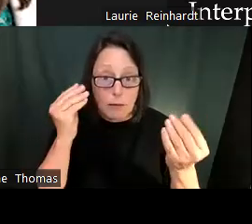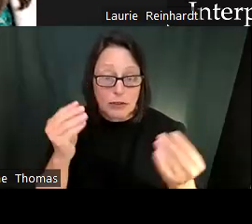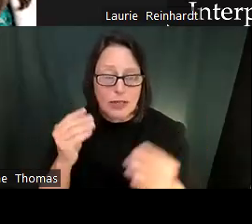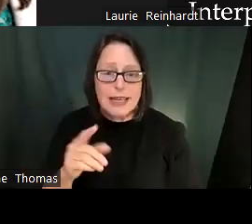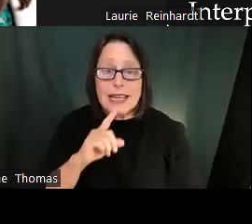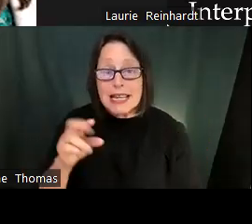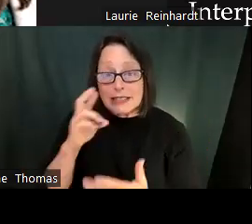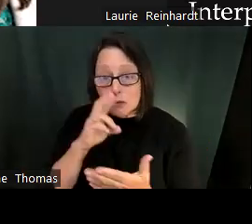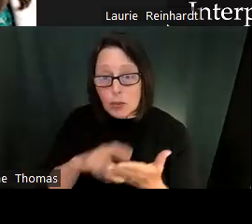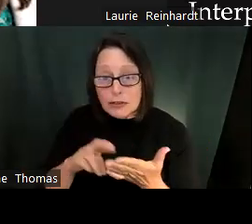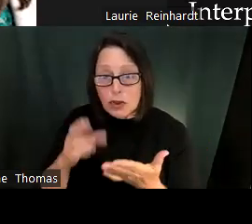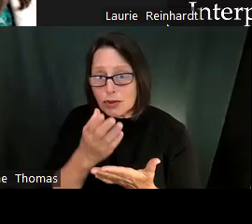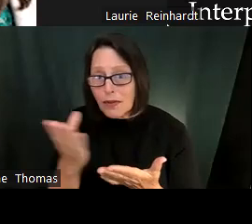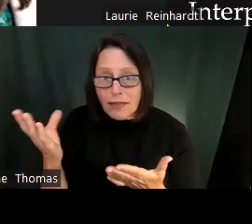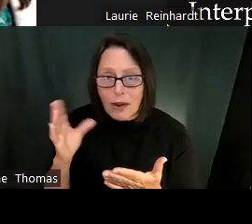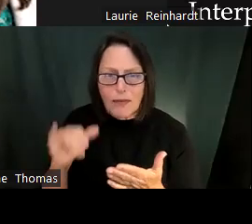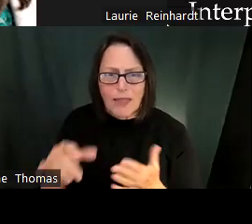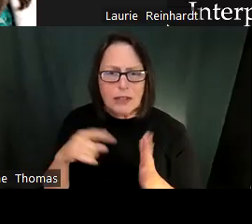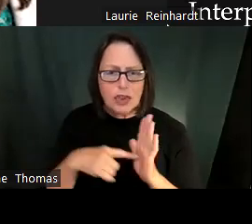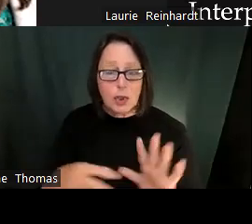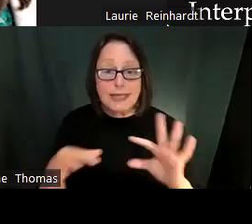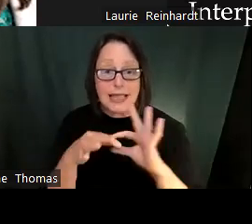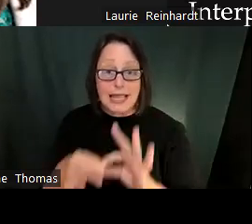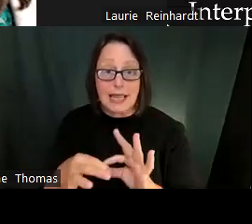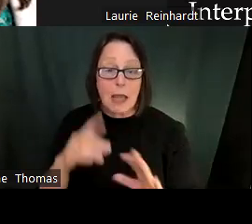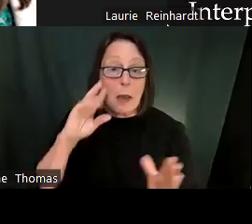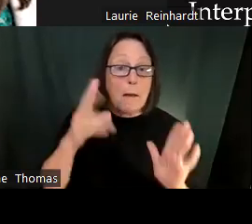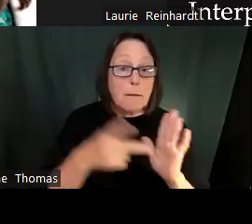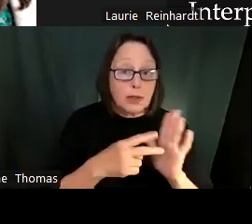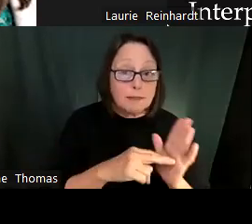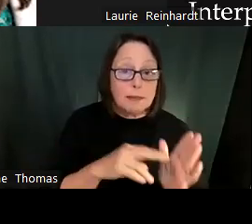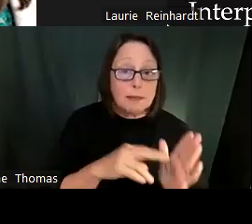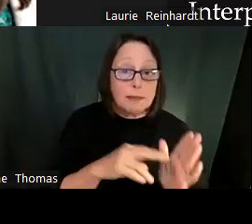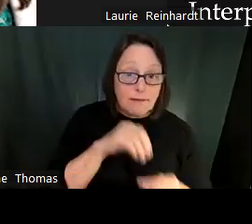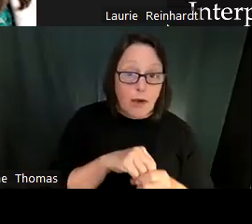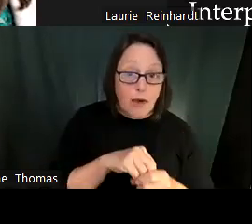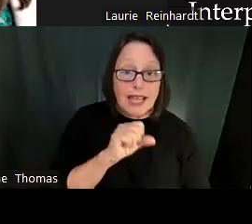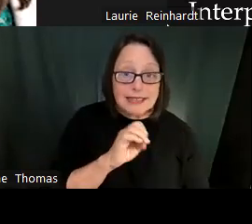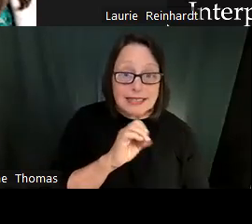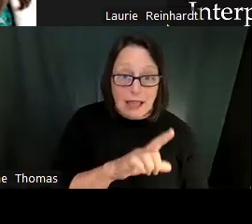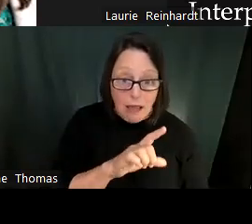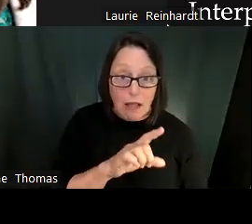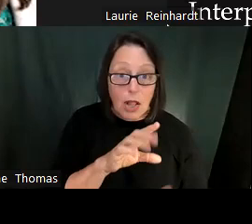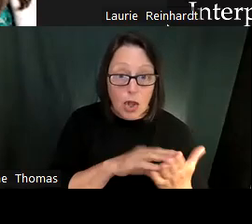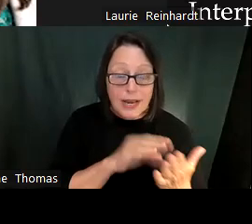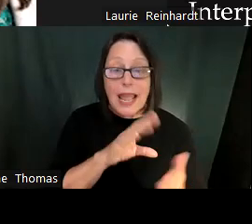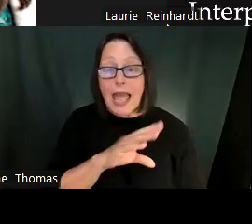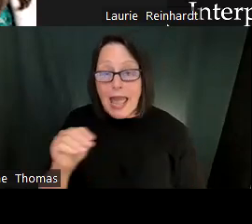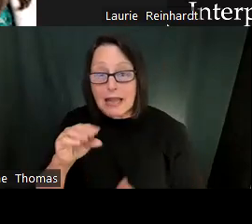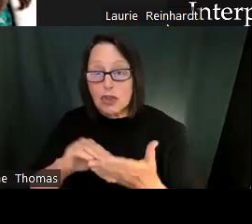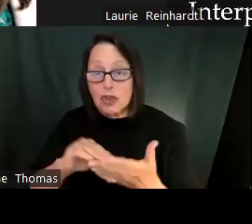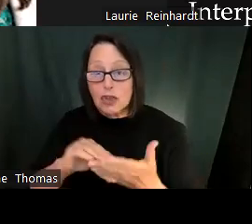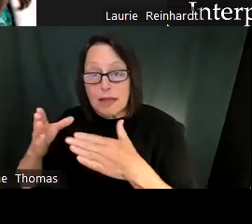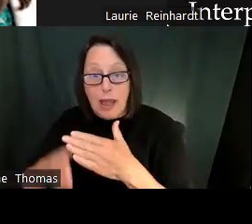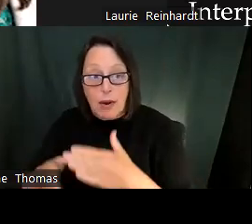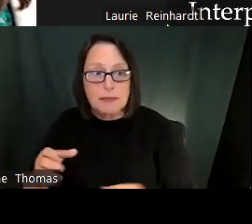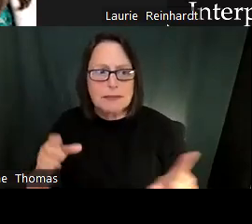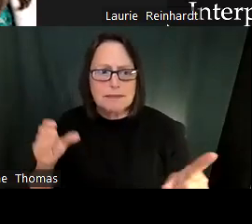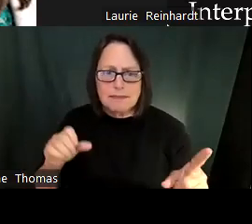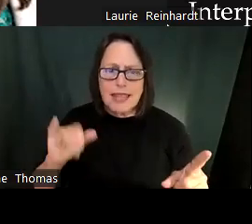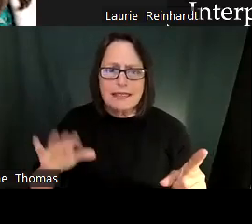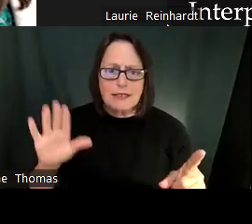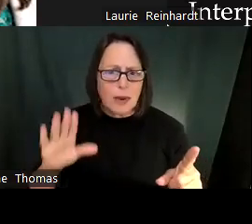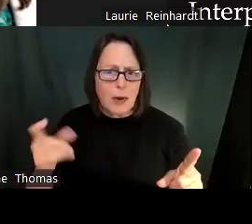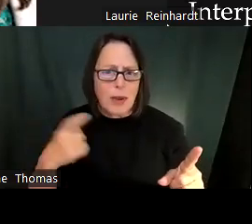Okay, there's one more on the QA that says may have missed this. When you are giving us so much wonderful information.